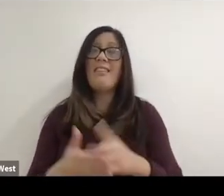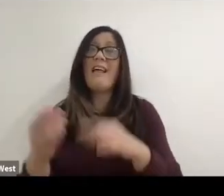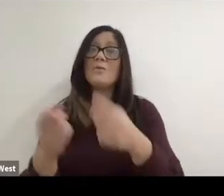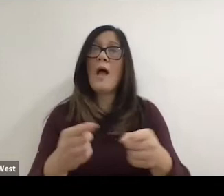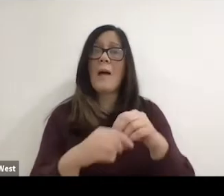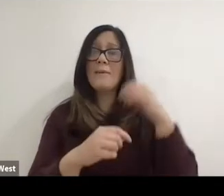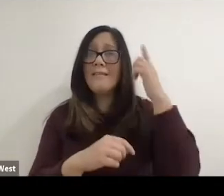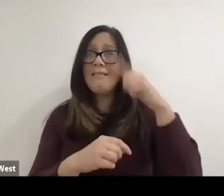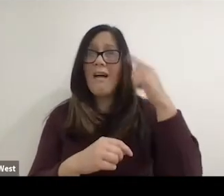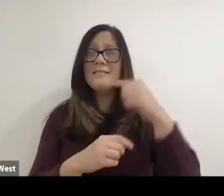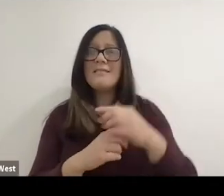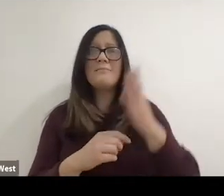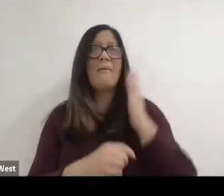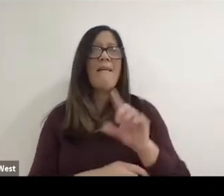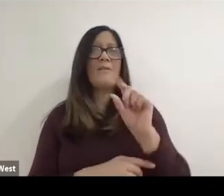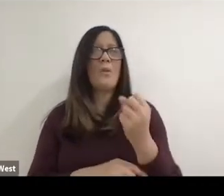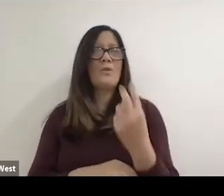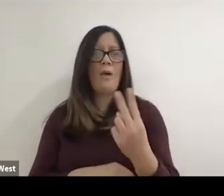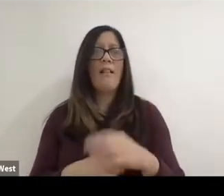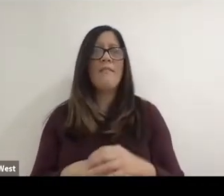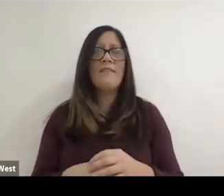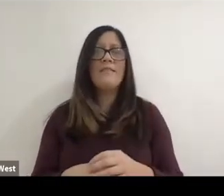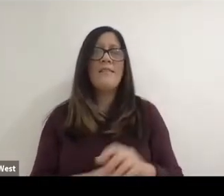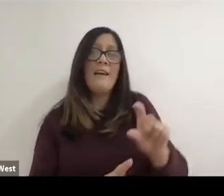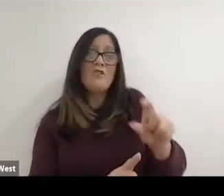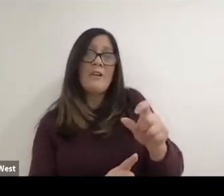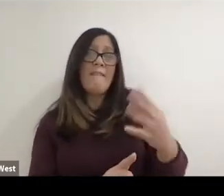in London in 2012. Channel 4, not the good old BBC